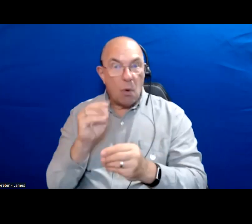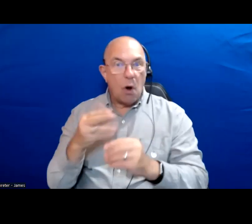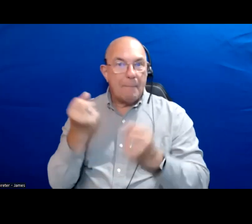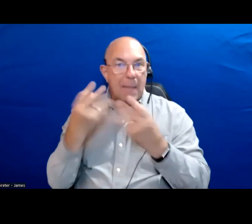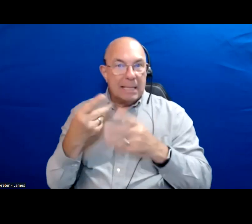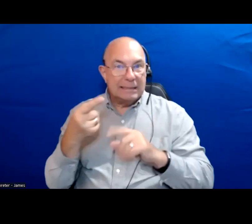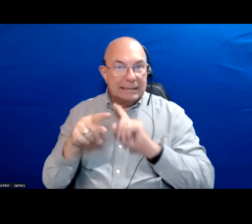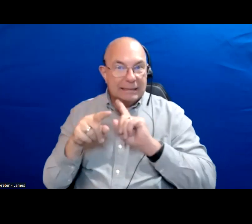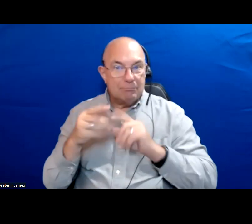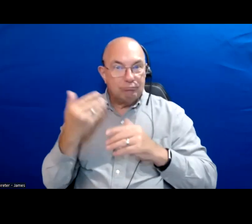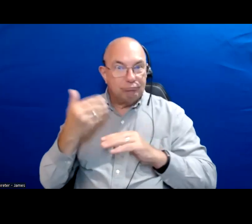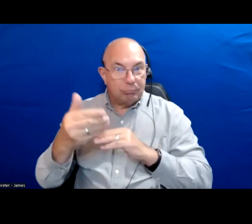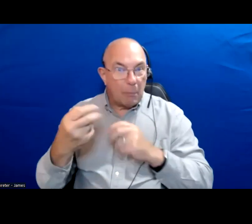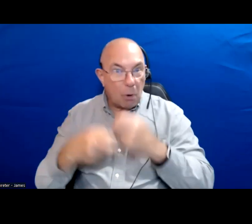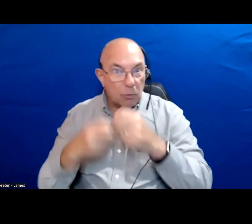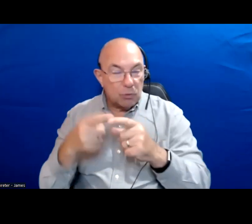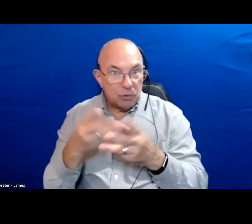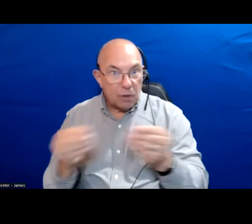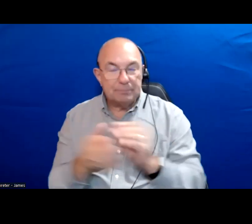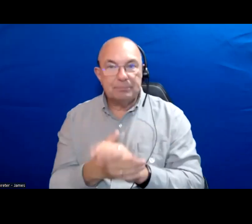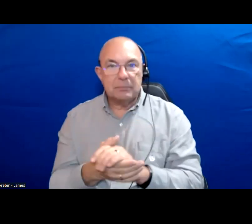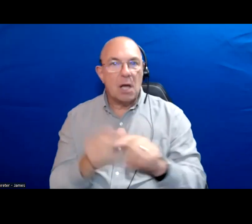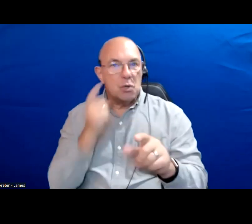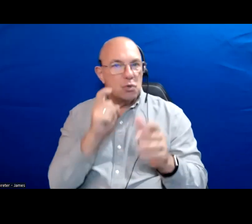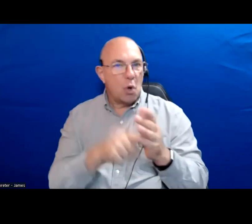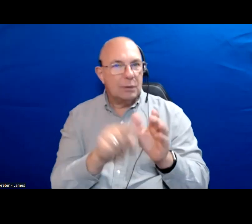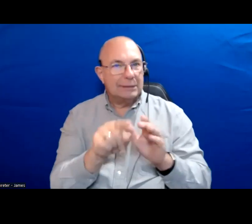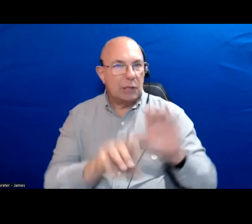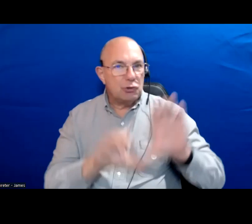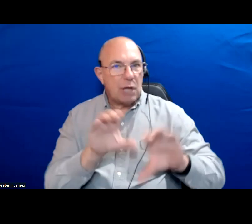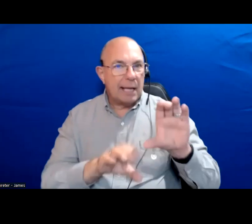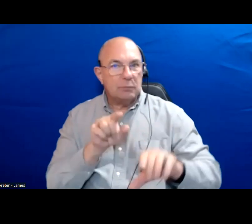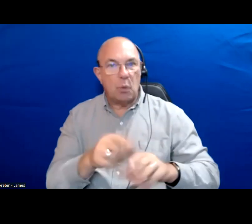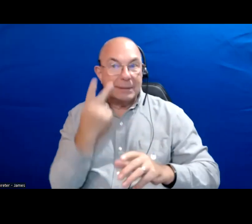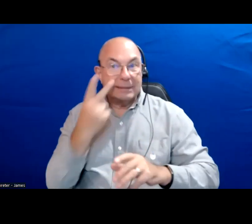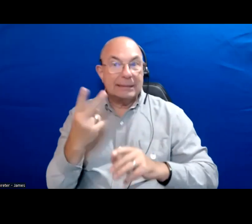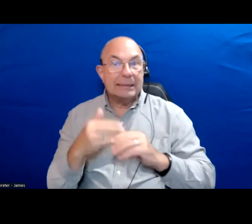I noticed somebody in the chat shared what they would like to see in the next mayor.